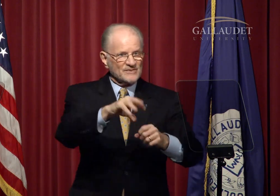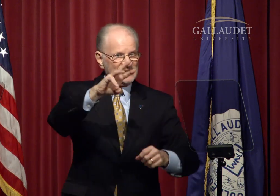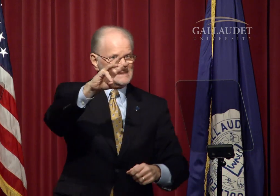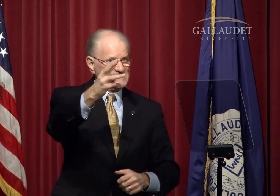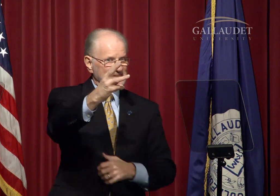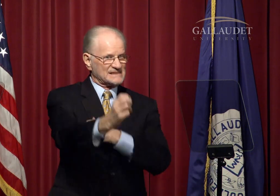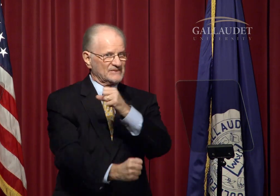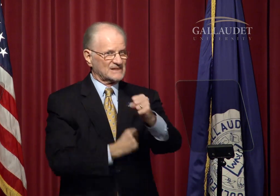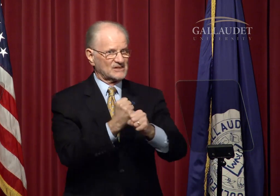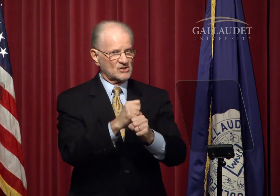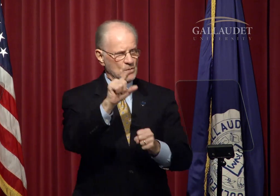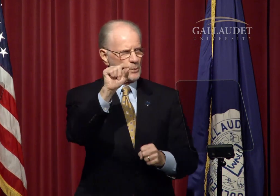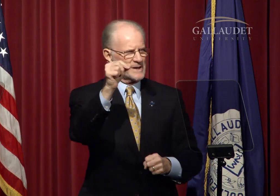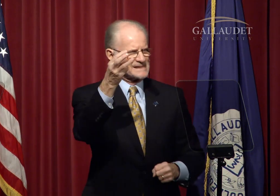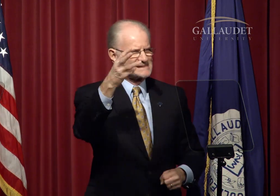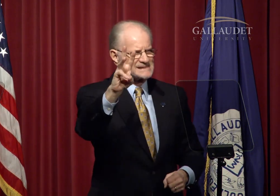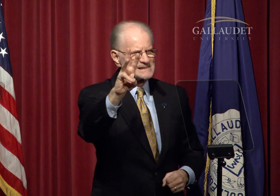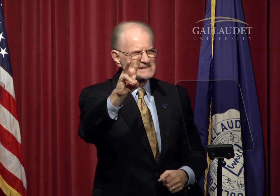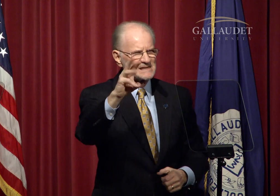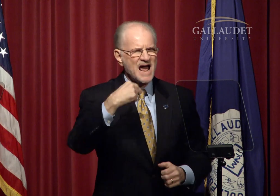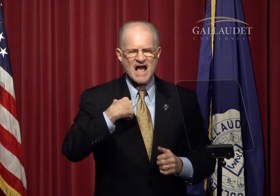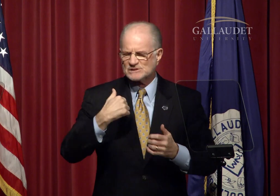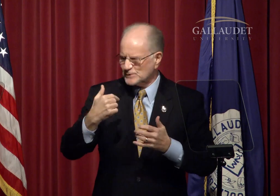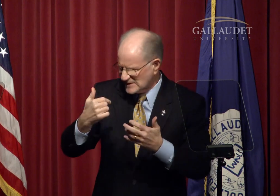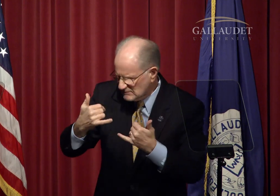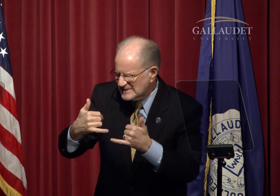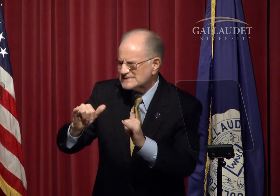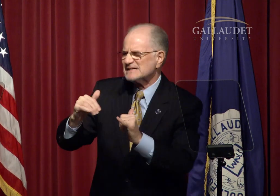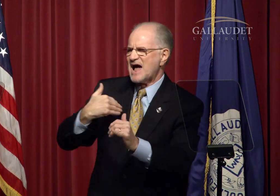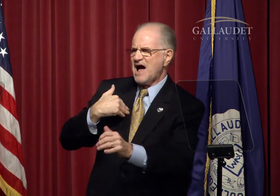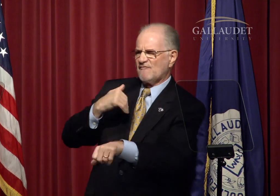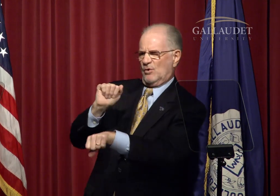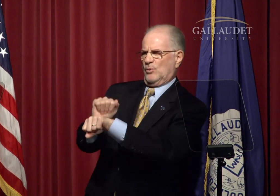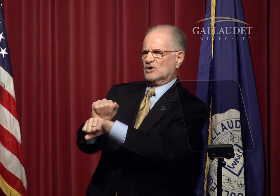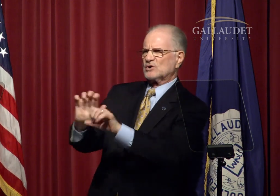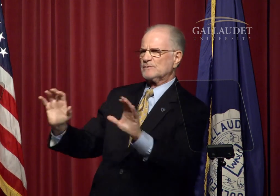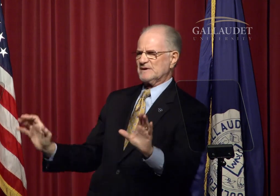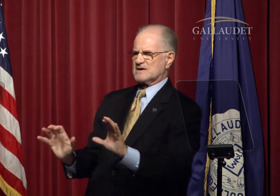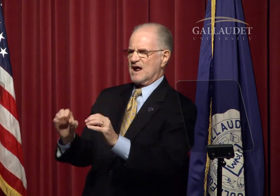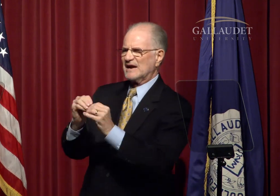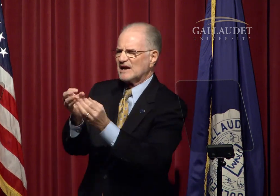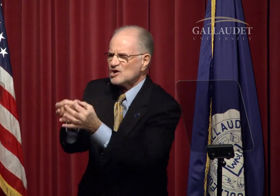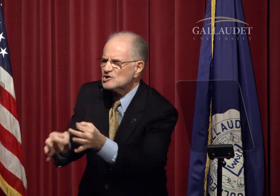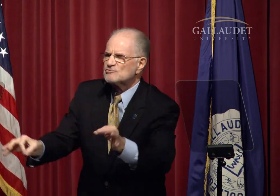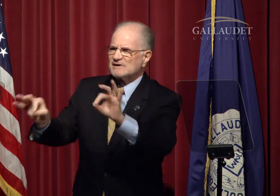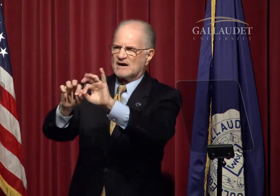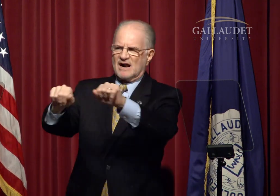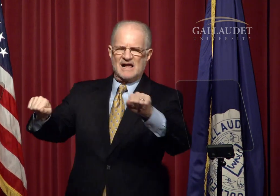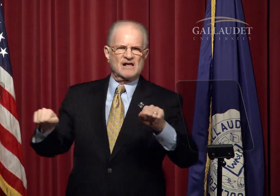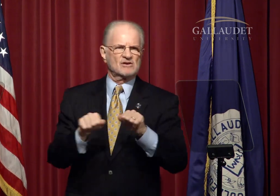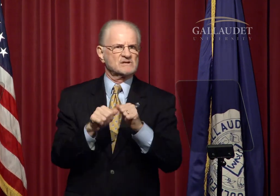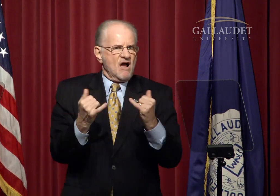into the 6th year (2016) as we still have work to be done